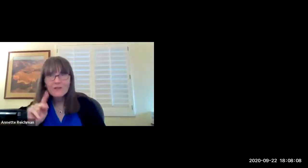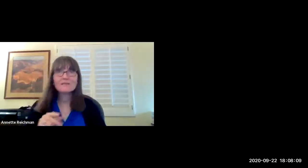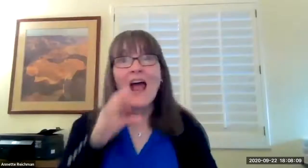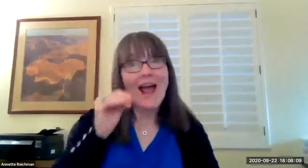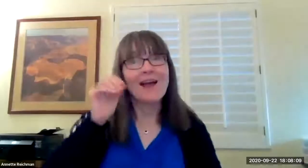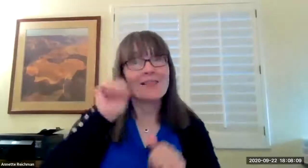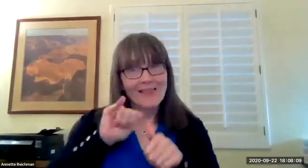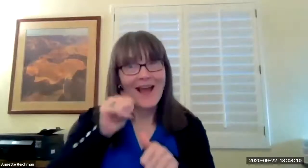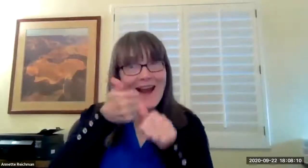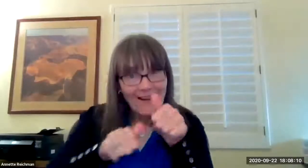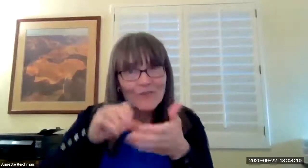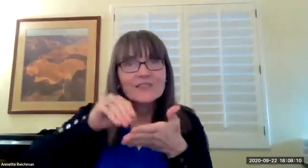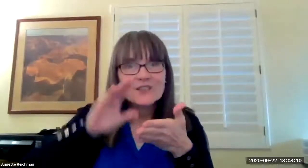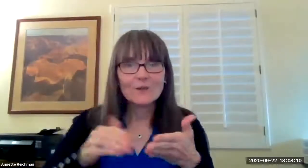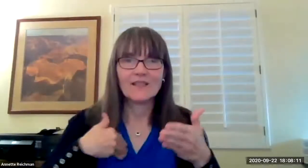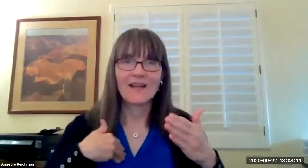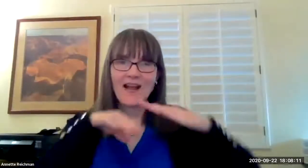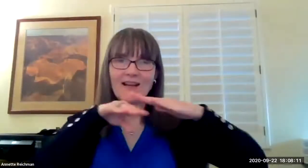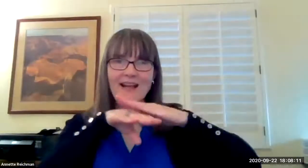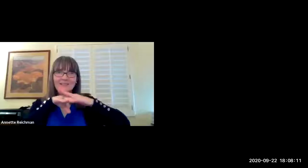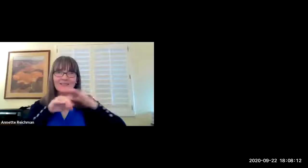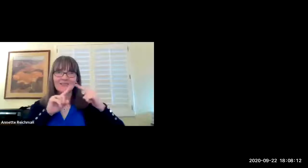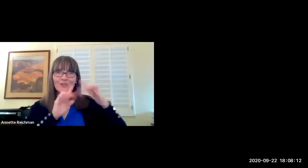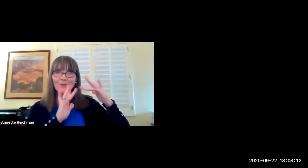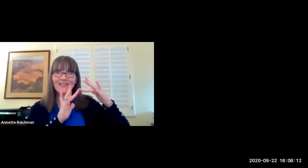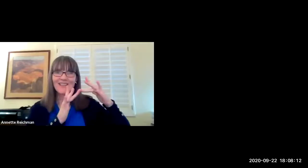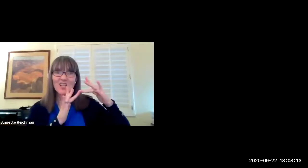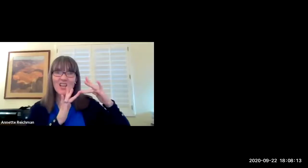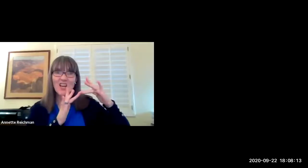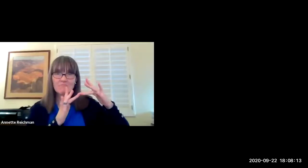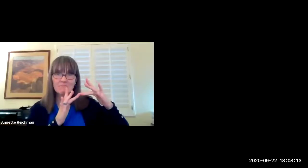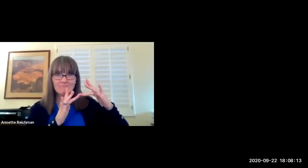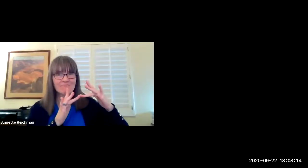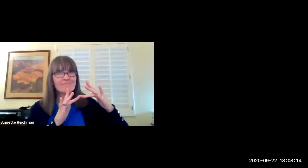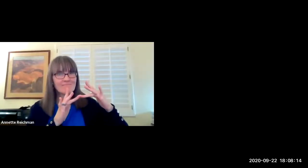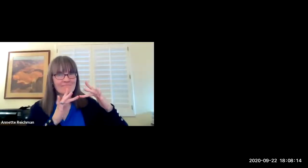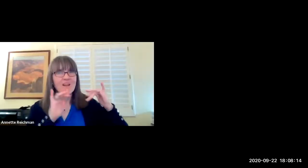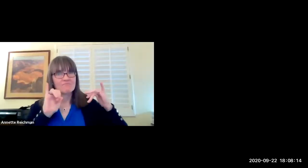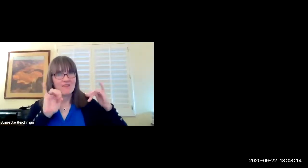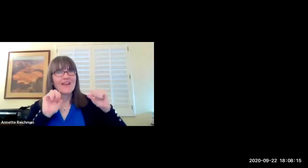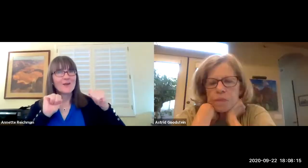a chromebook and then every student was